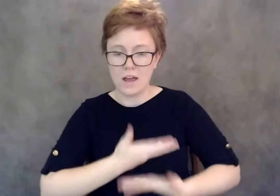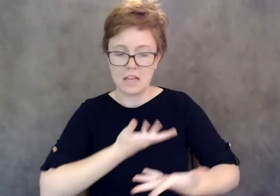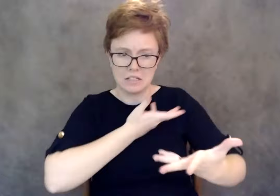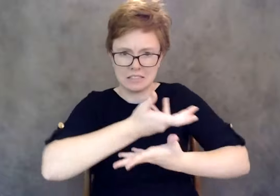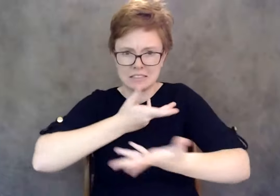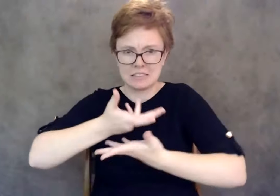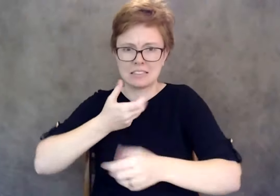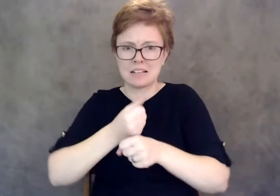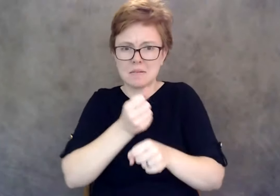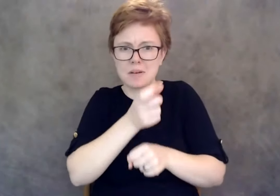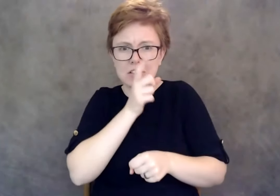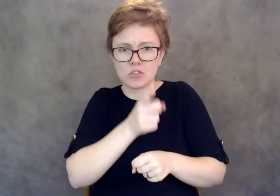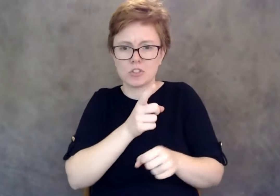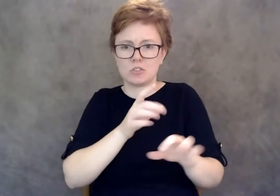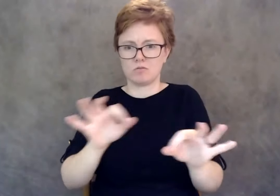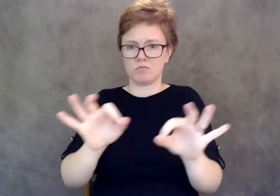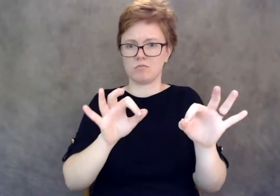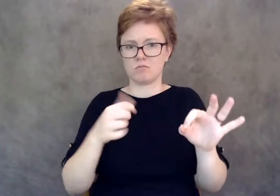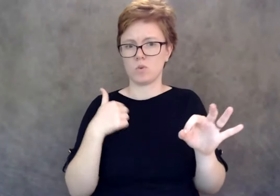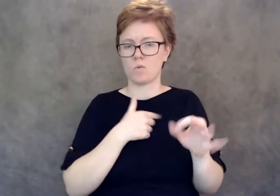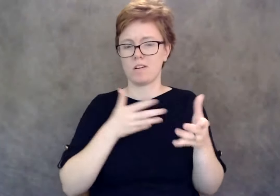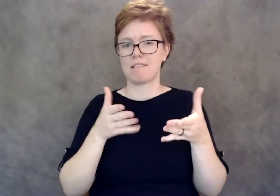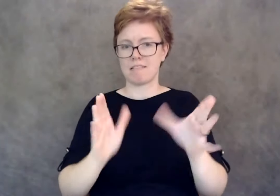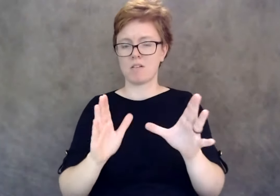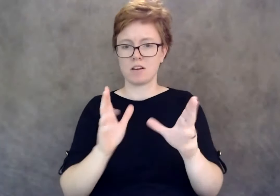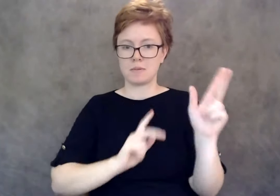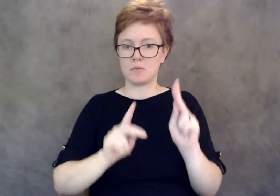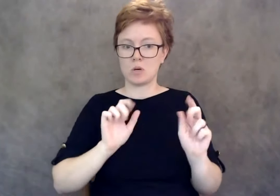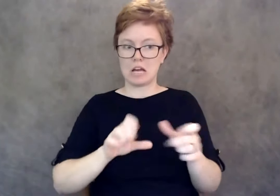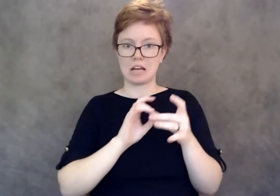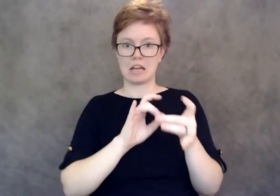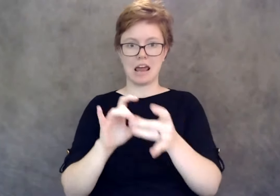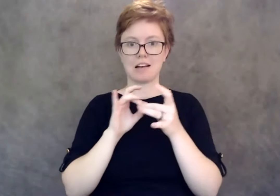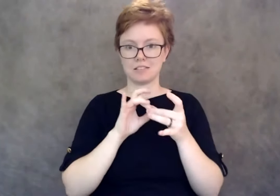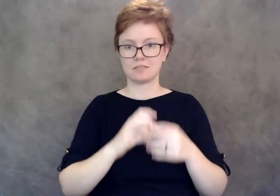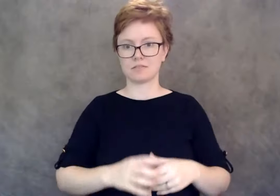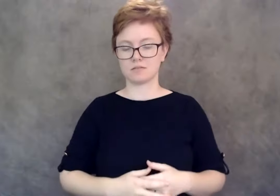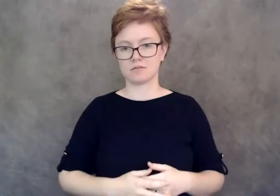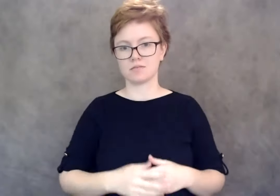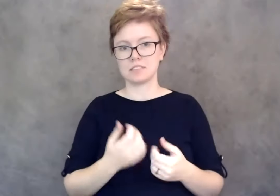we're, allowing for people to, to be able to connect in the safest possible way.